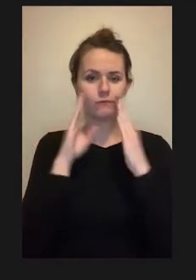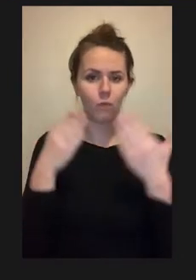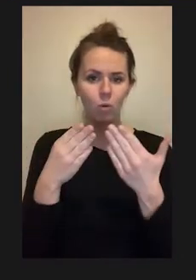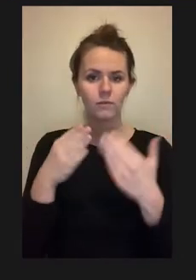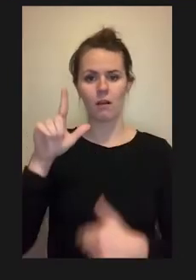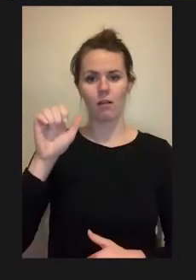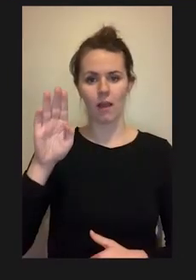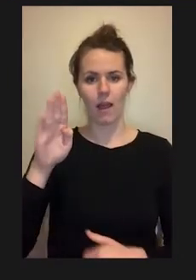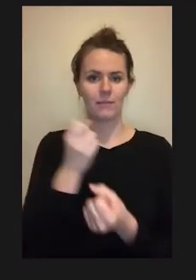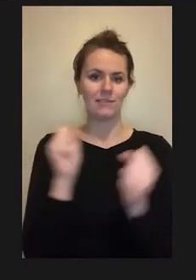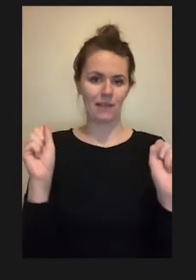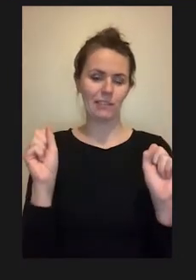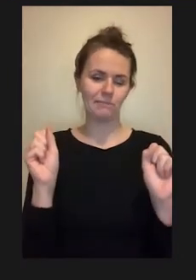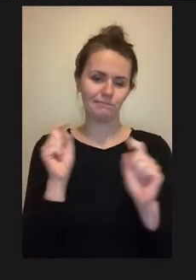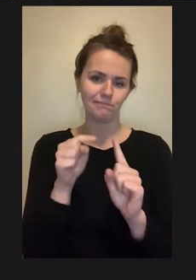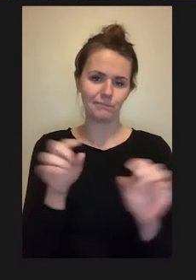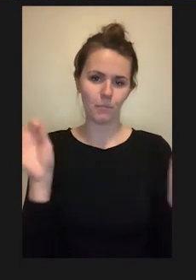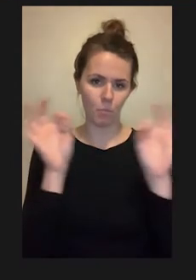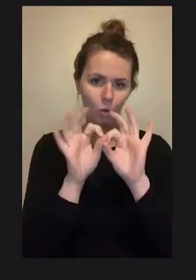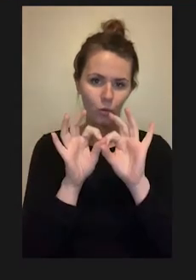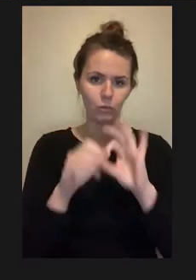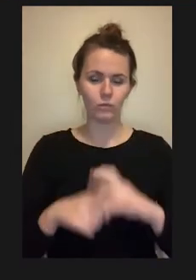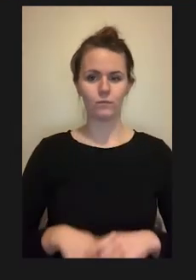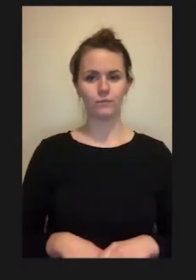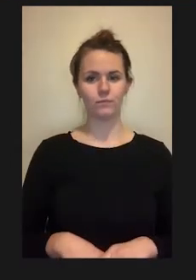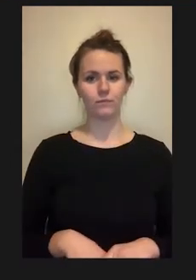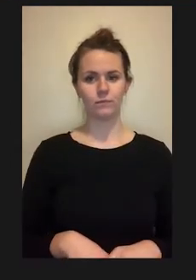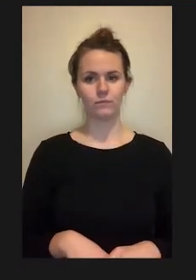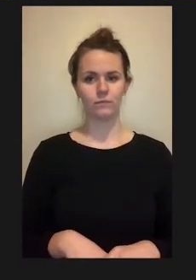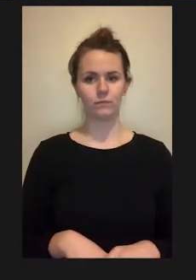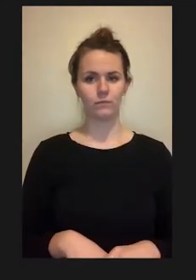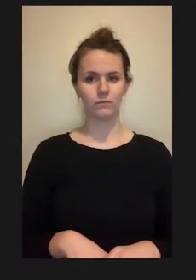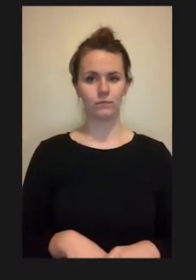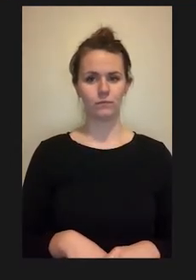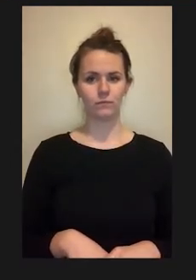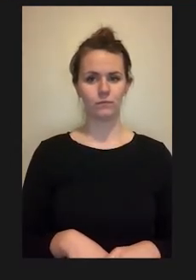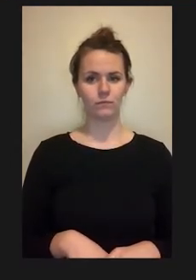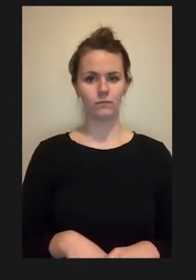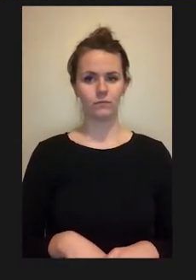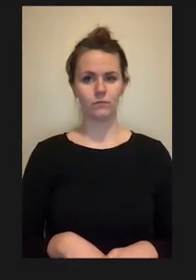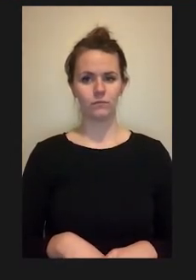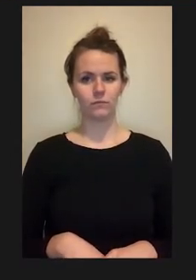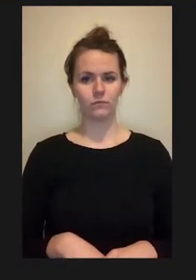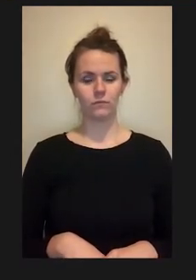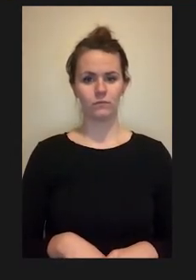Of course that's an important part and this lab also had your typical